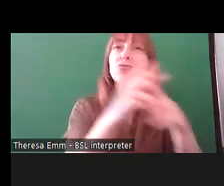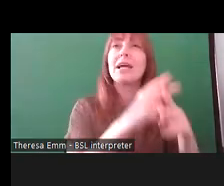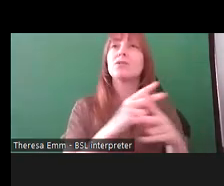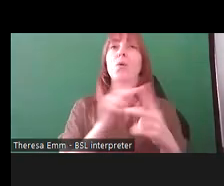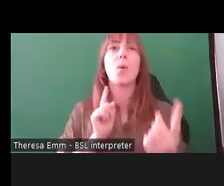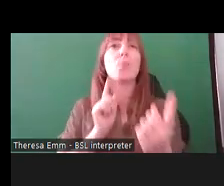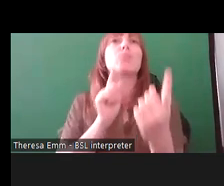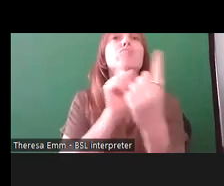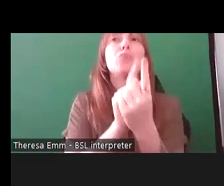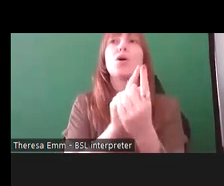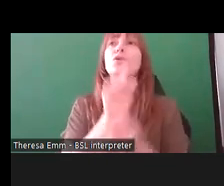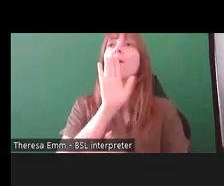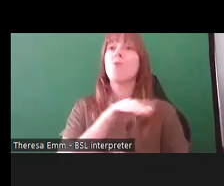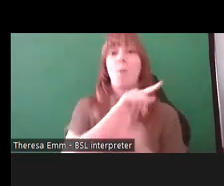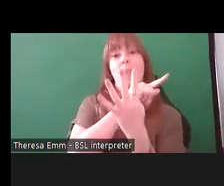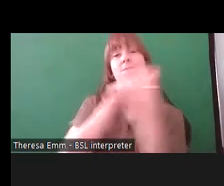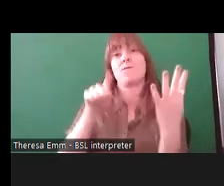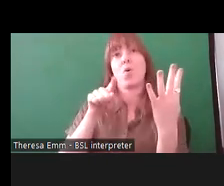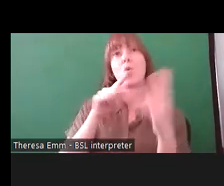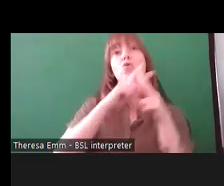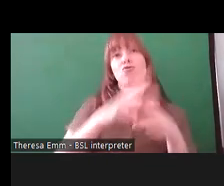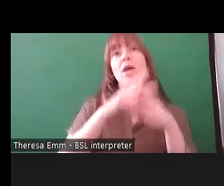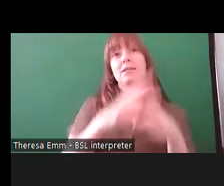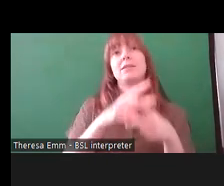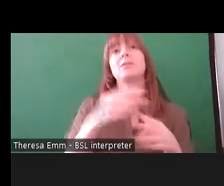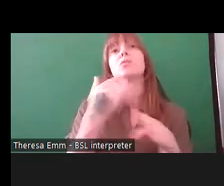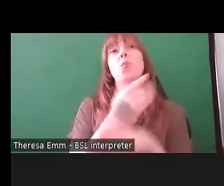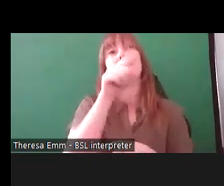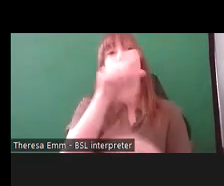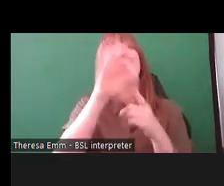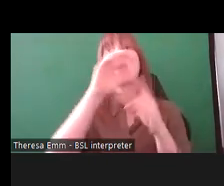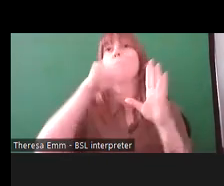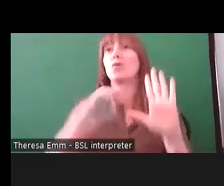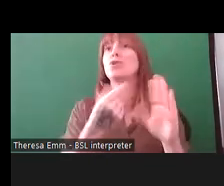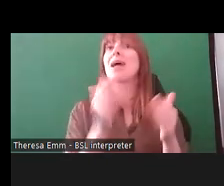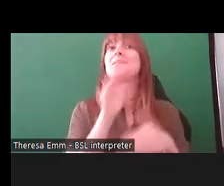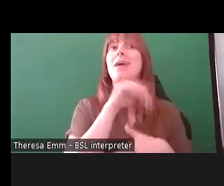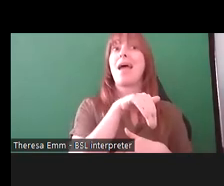by the four curators who worked on the project, and the Steering group members who worked with